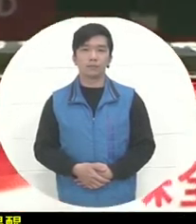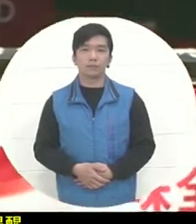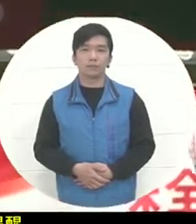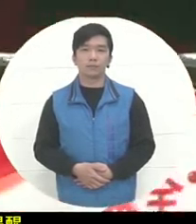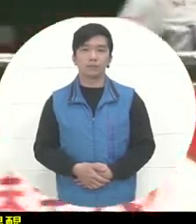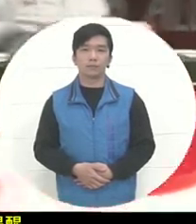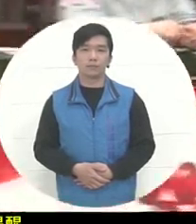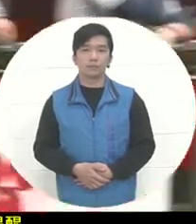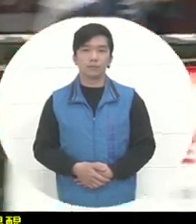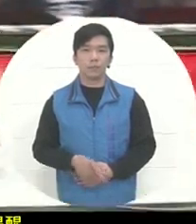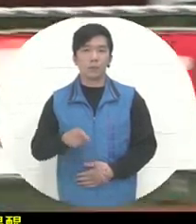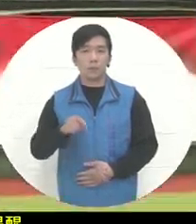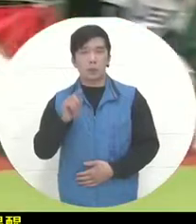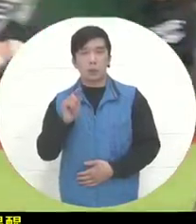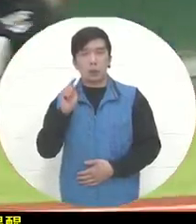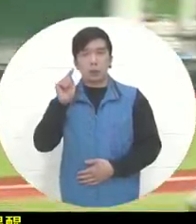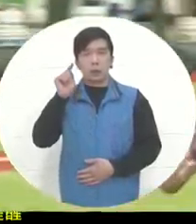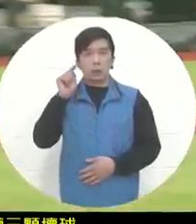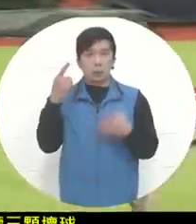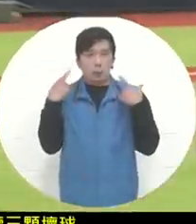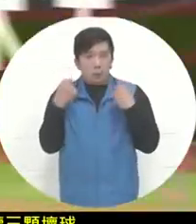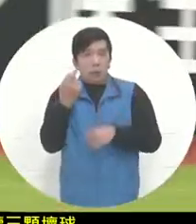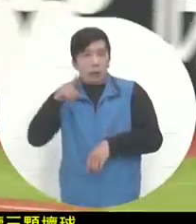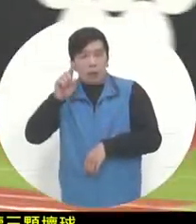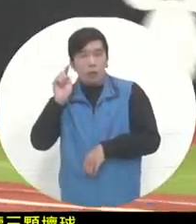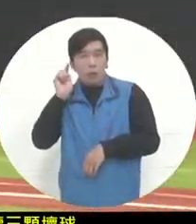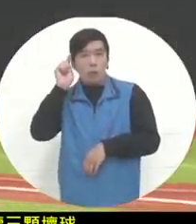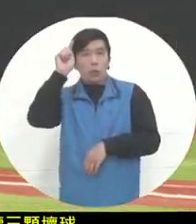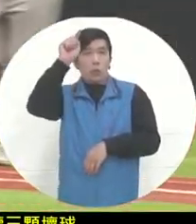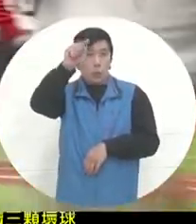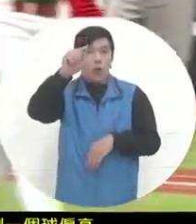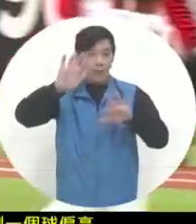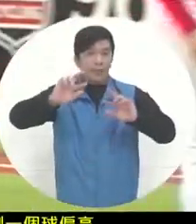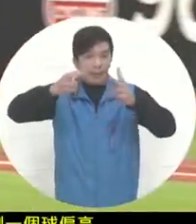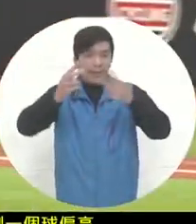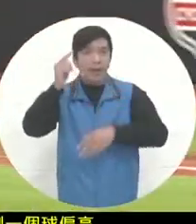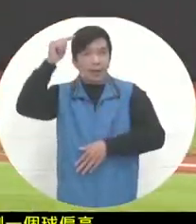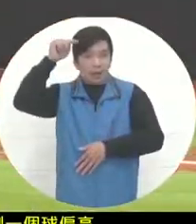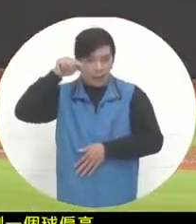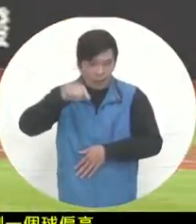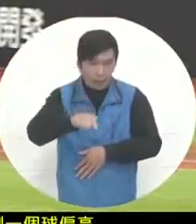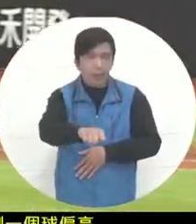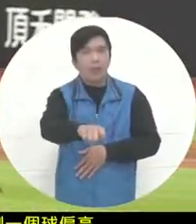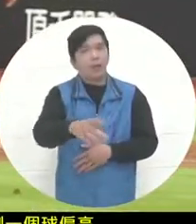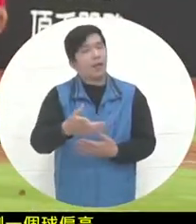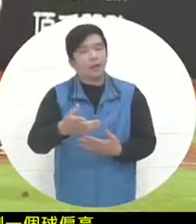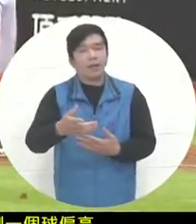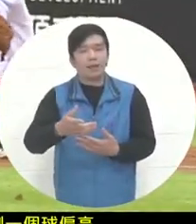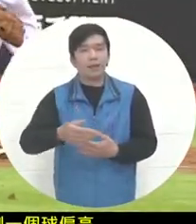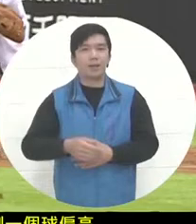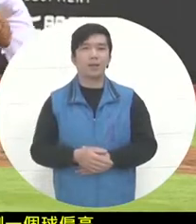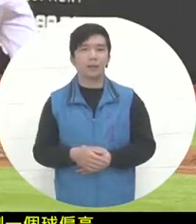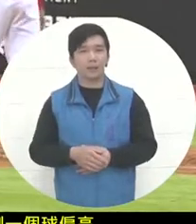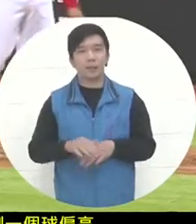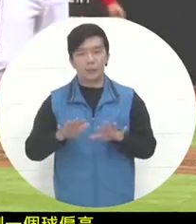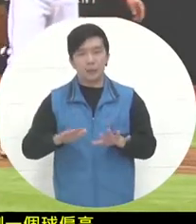The ball just now was too high. I tried to make a correction. However, at this time, I adjusted too much and it was too low. 4 balls were walked and